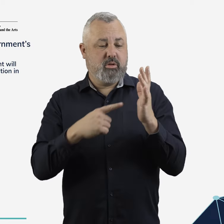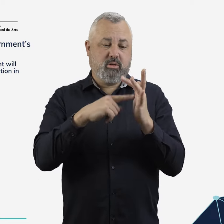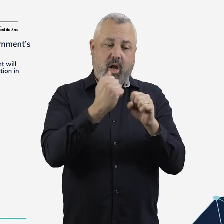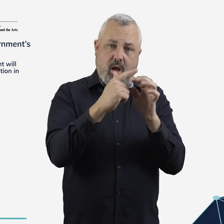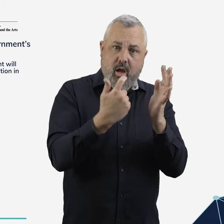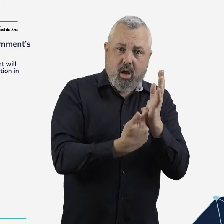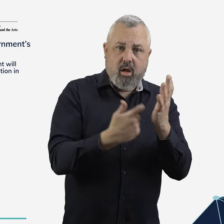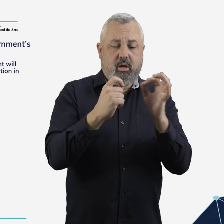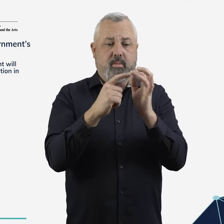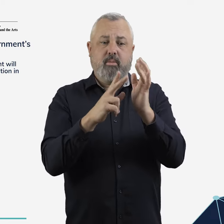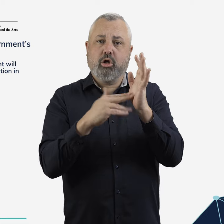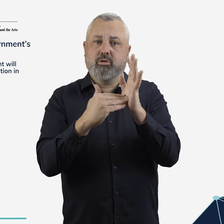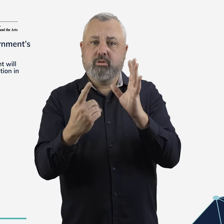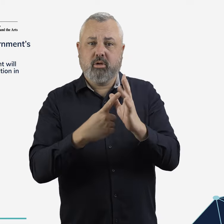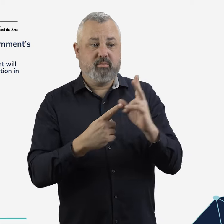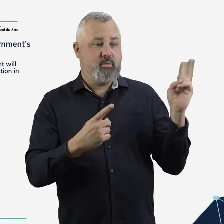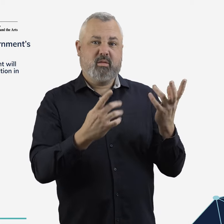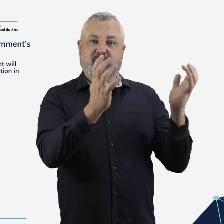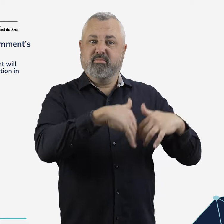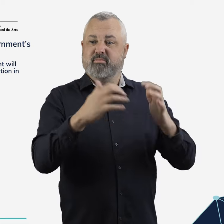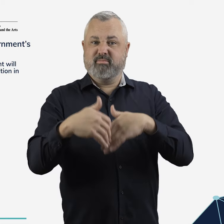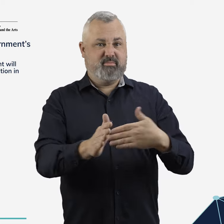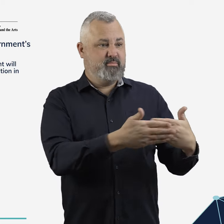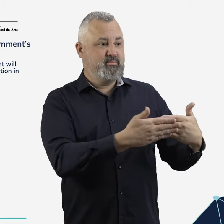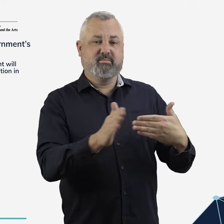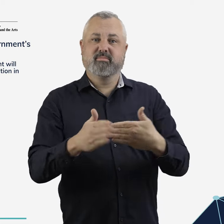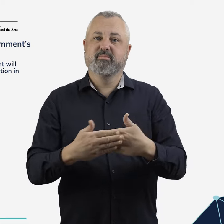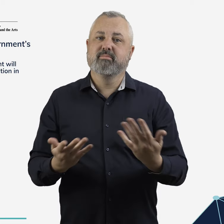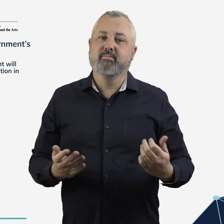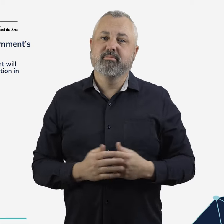exceptions of Tiger Airways and Bonza.